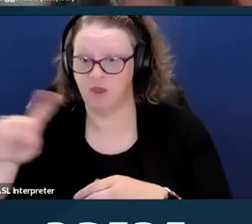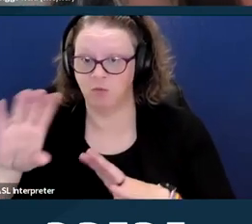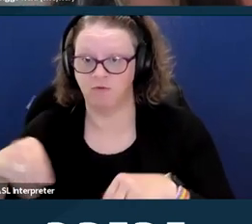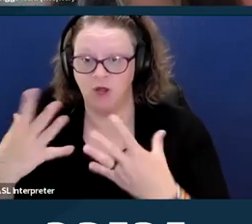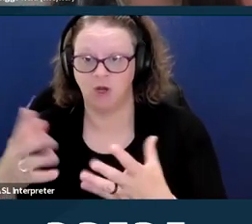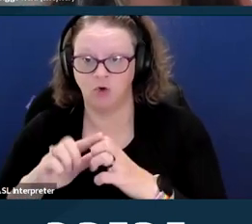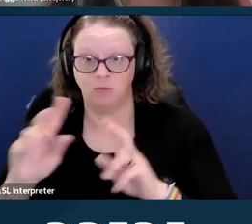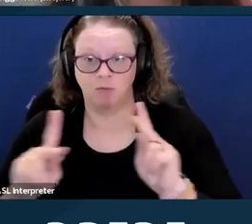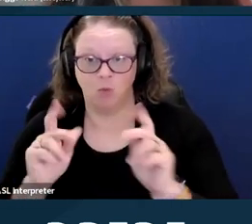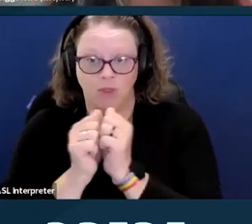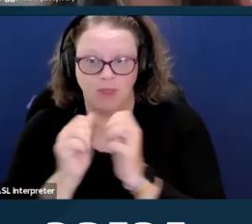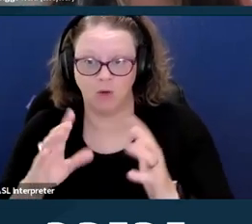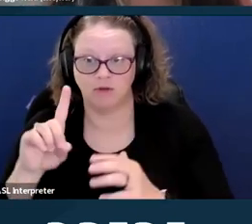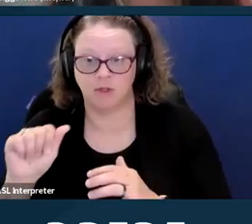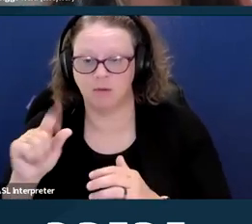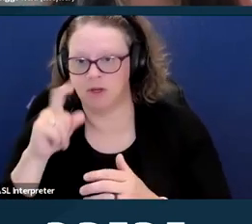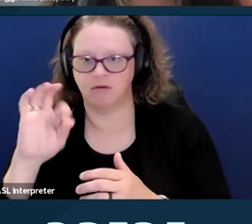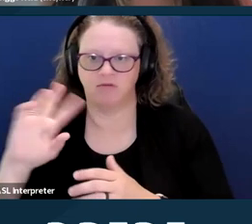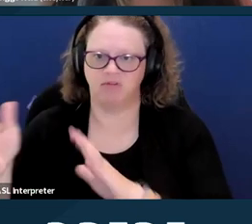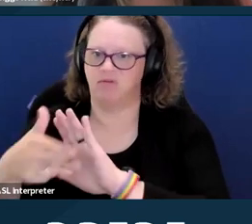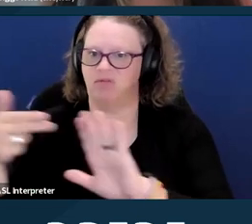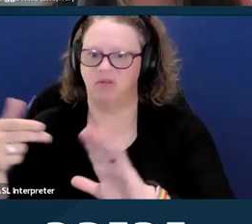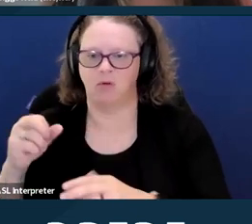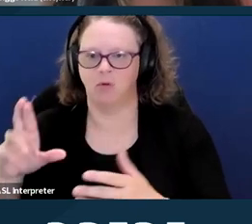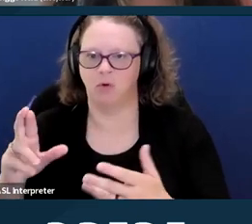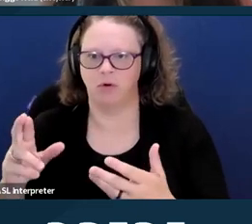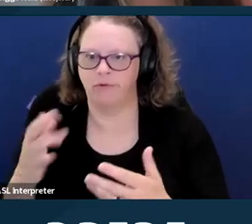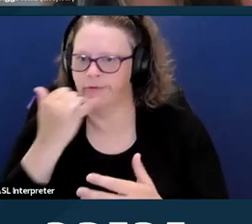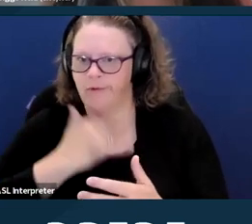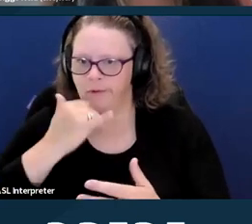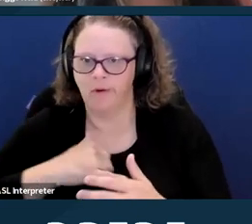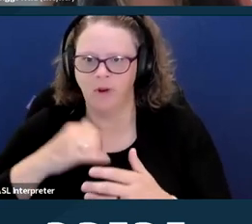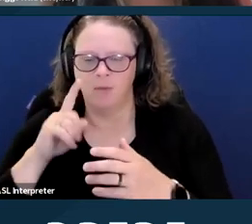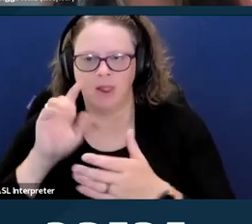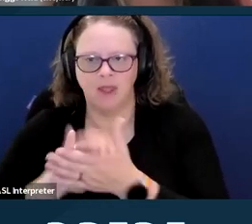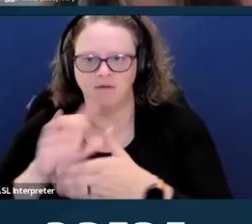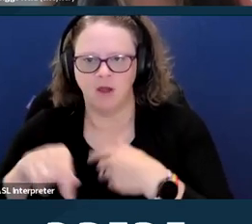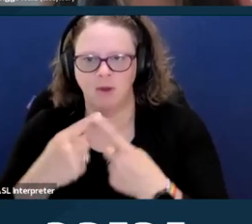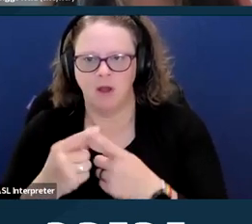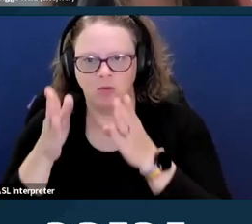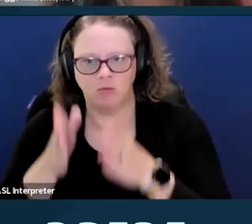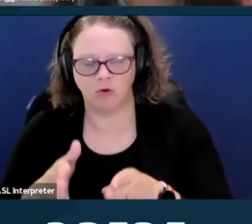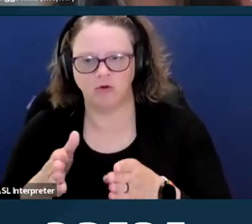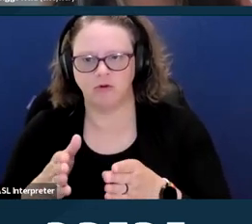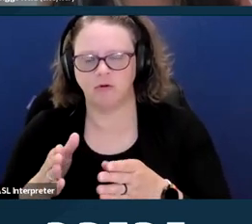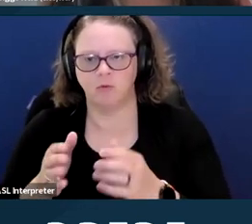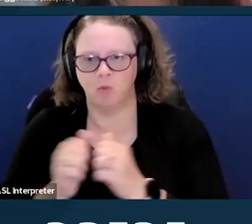because of a stigmatized or stereotyping belief about person with a disabilities sexual activity.